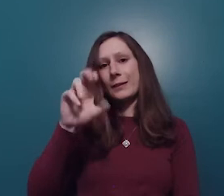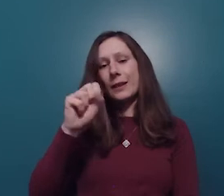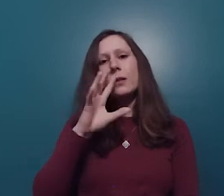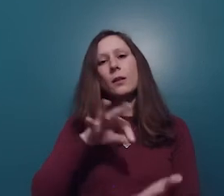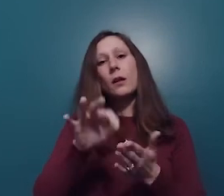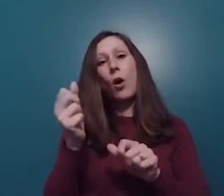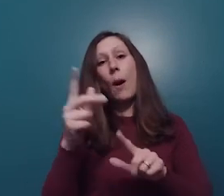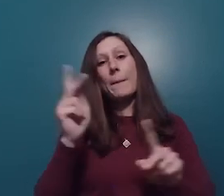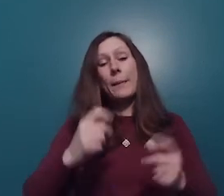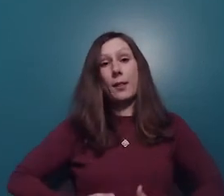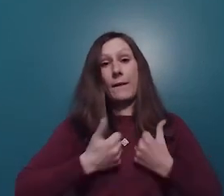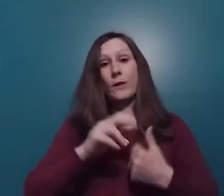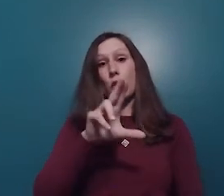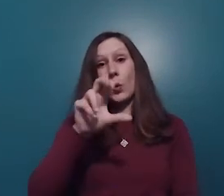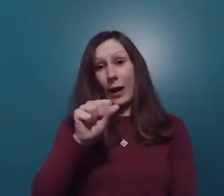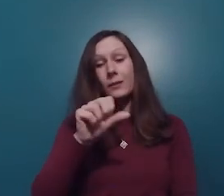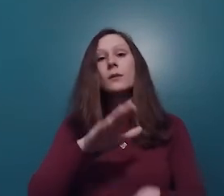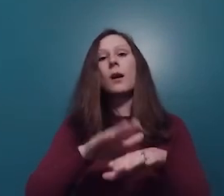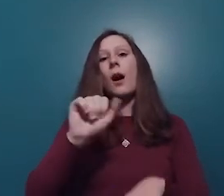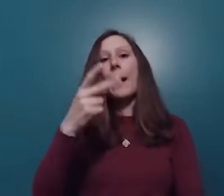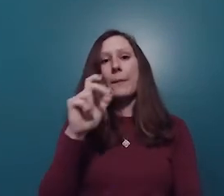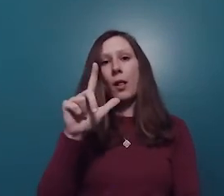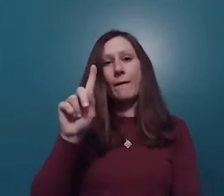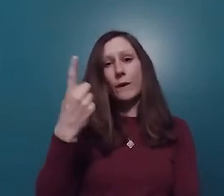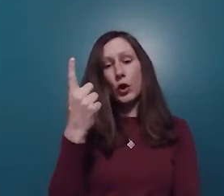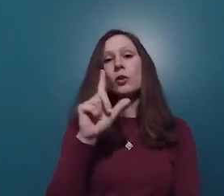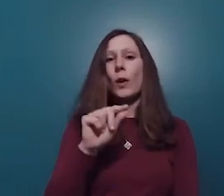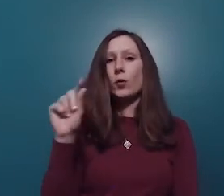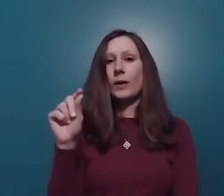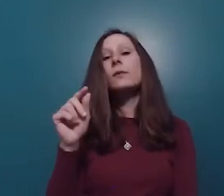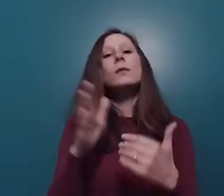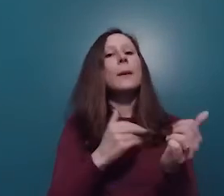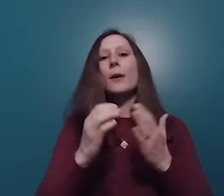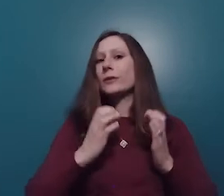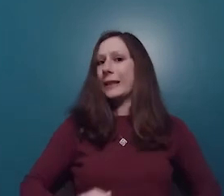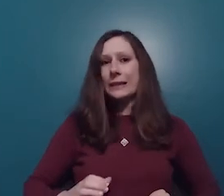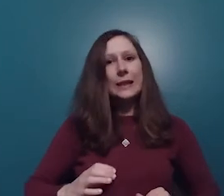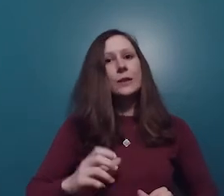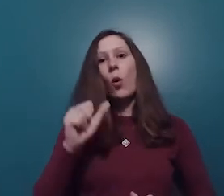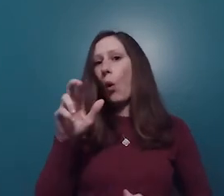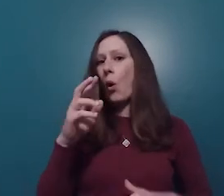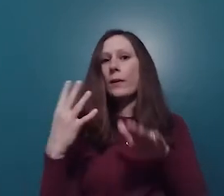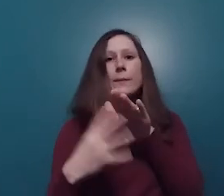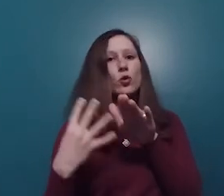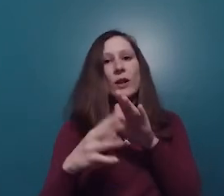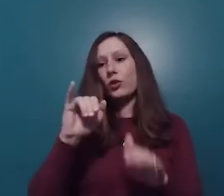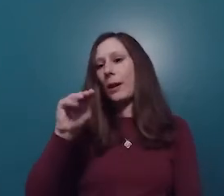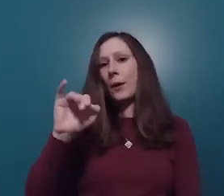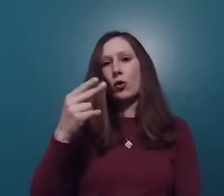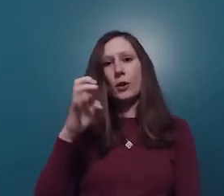Everyone gets counted. The census counts all persons who live in the United States on April 1st, 2020 regardless of citizenship or